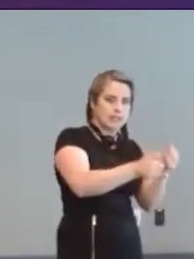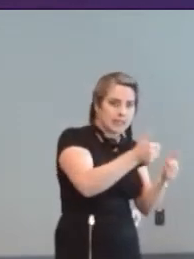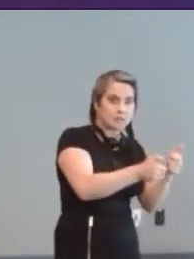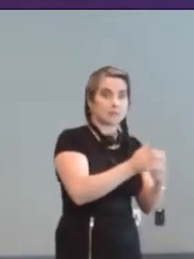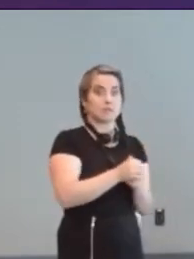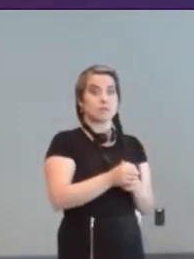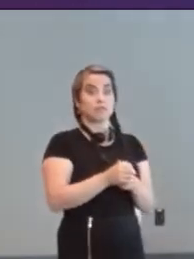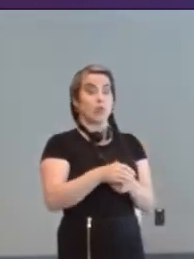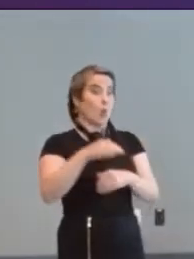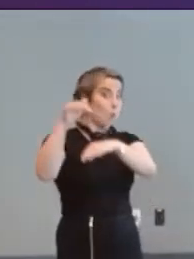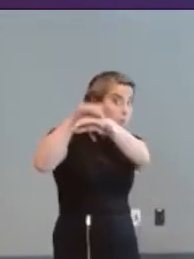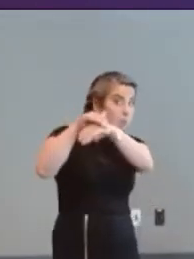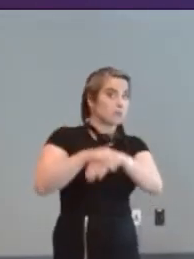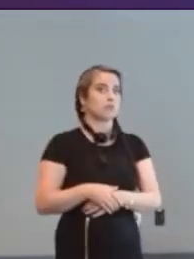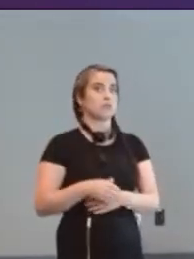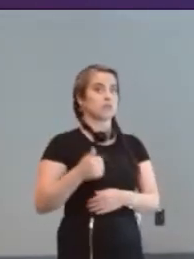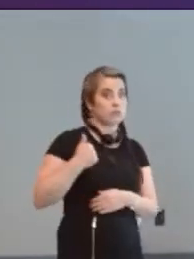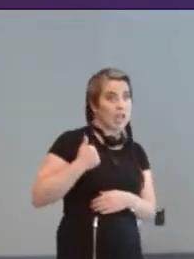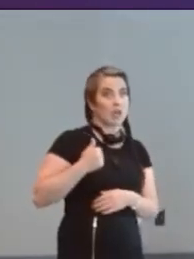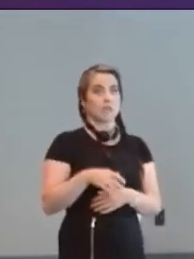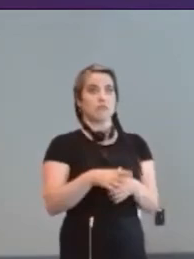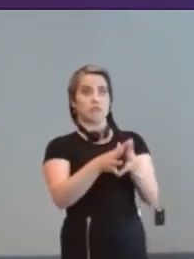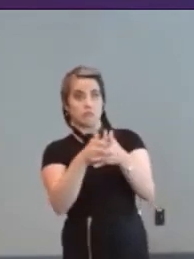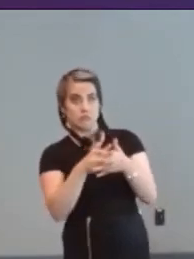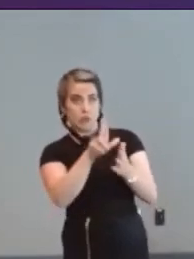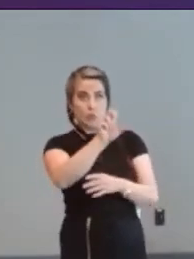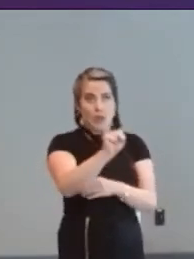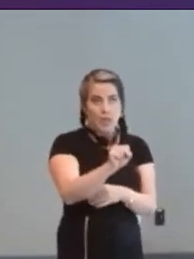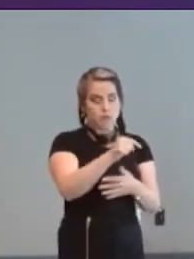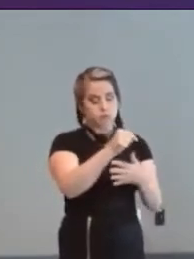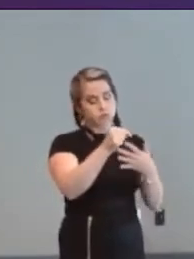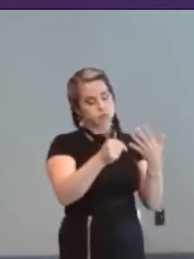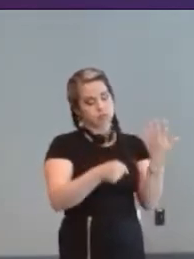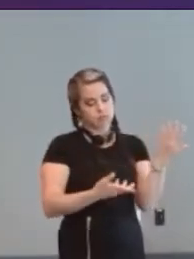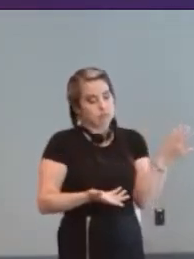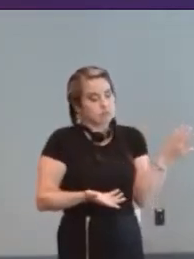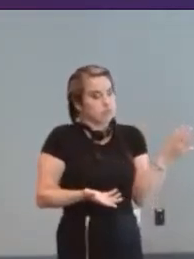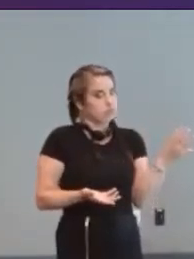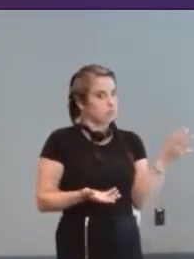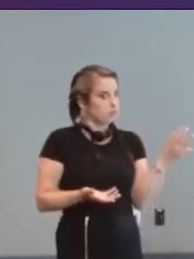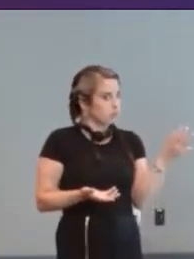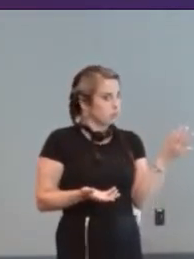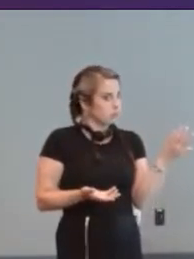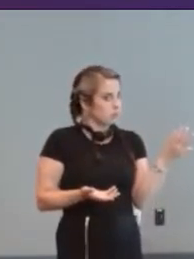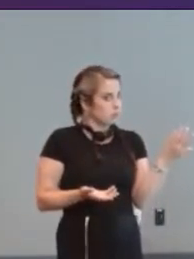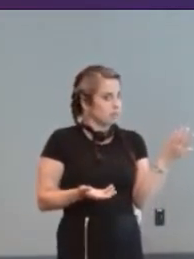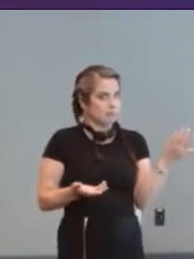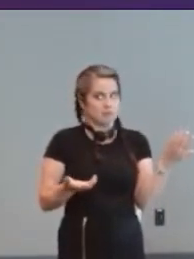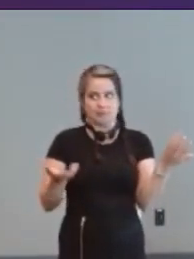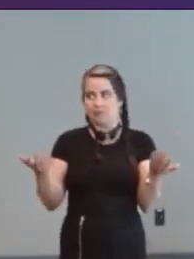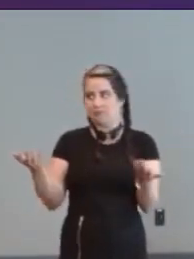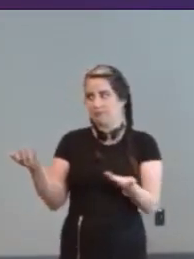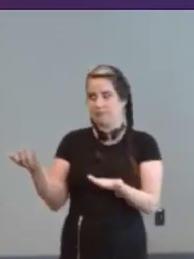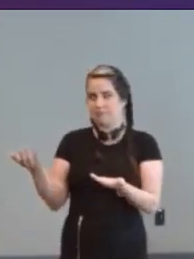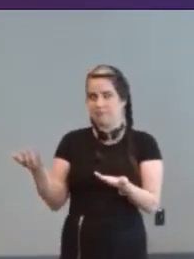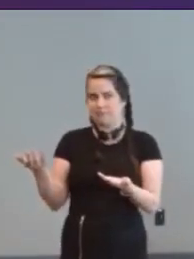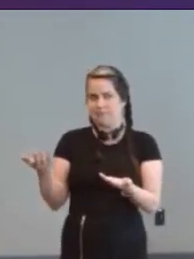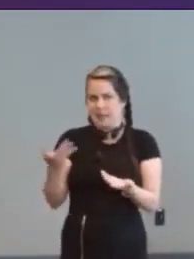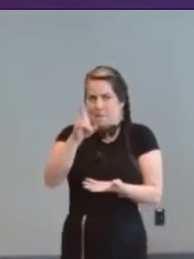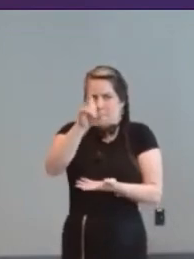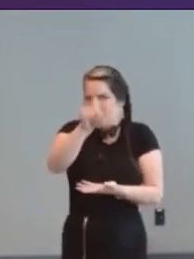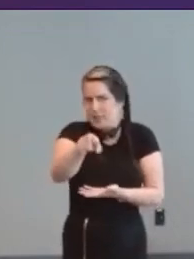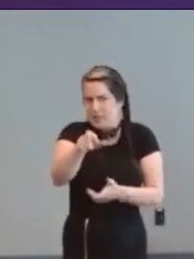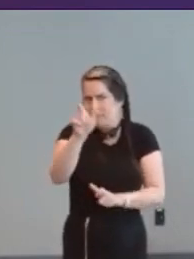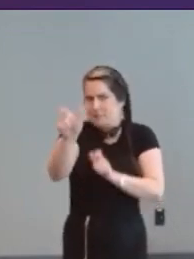in the UK, Canada the US and but there's has to be you know efforts that are being